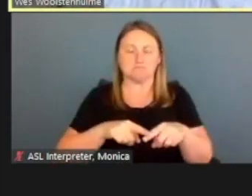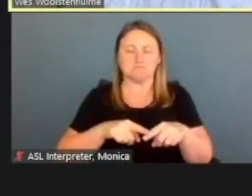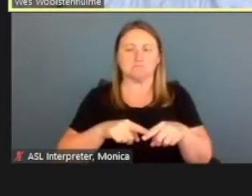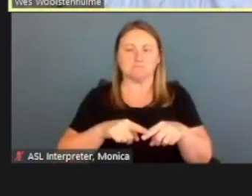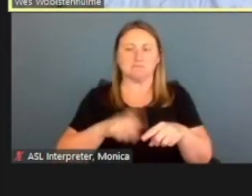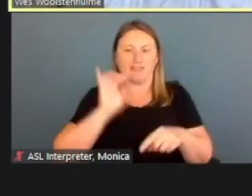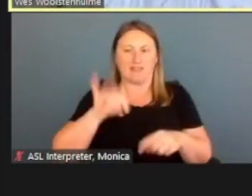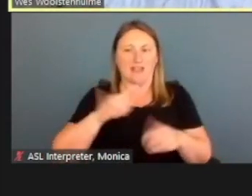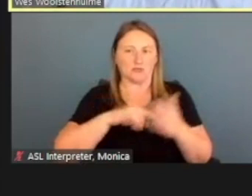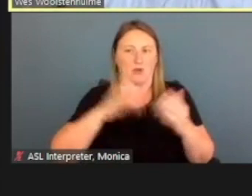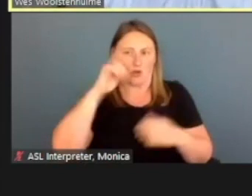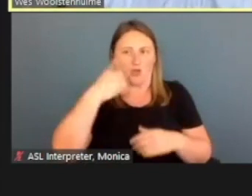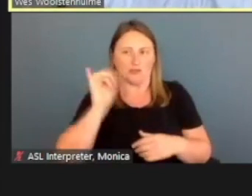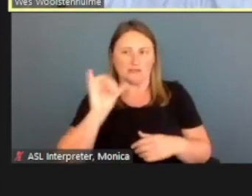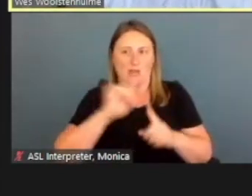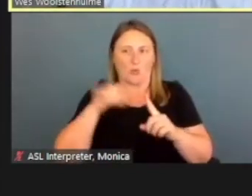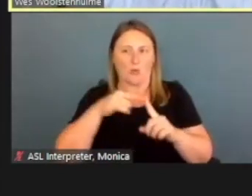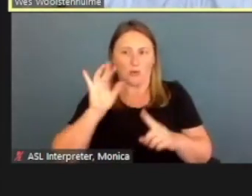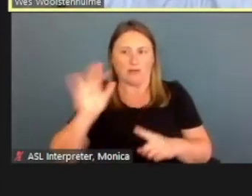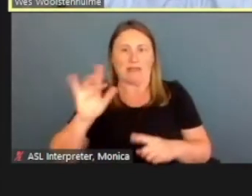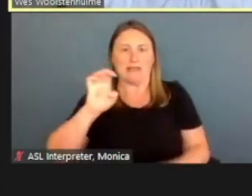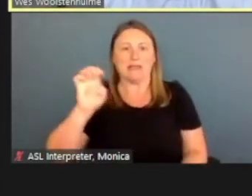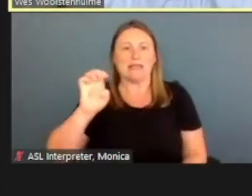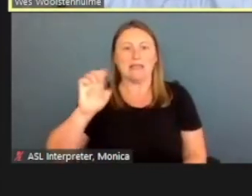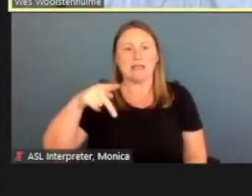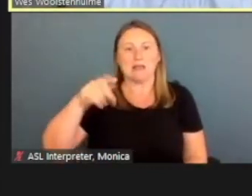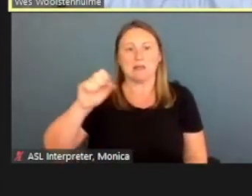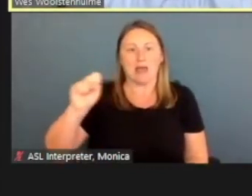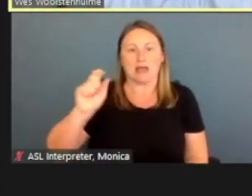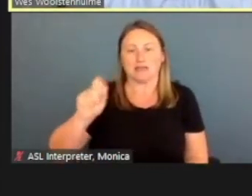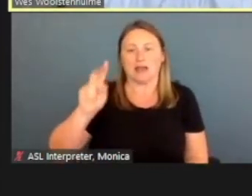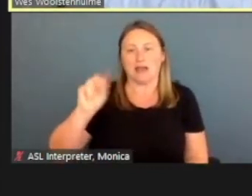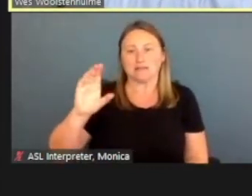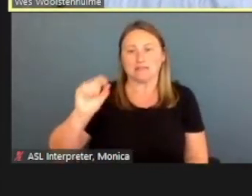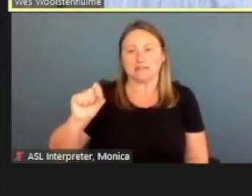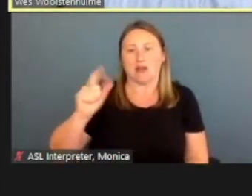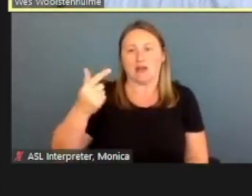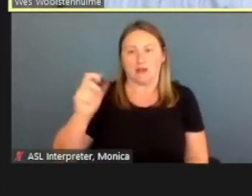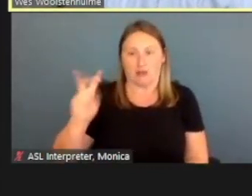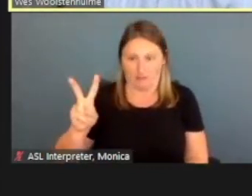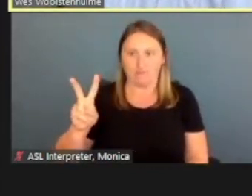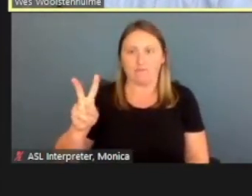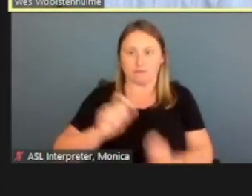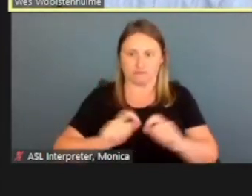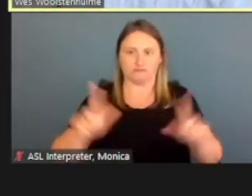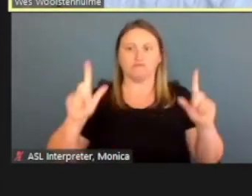when you land on there at ePASS.nc.gov. We'll be going over this.